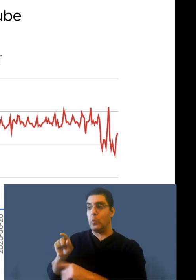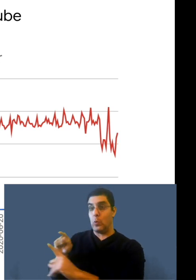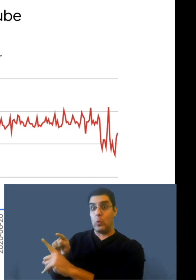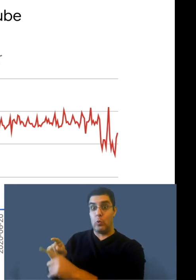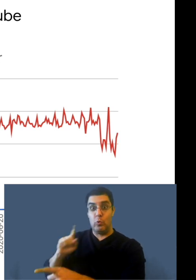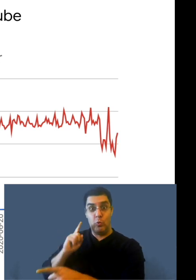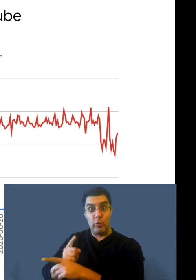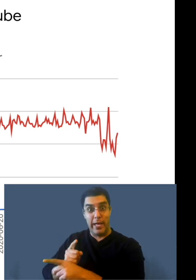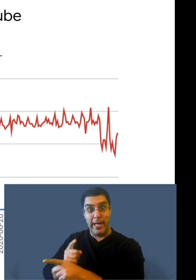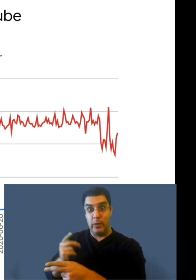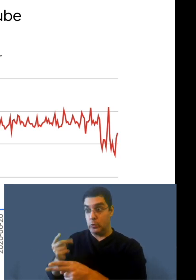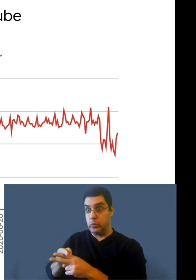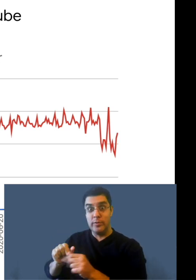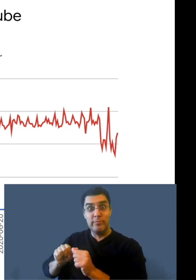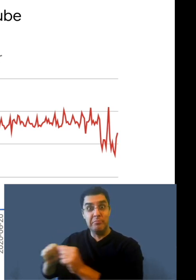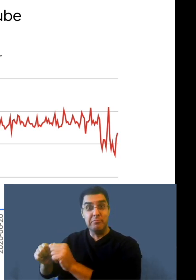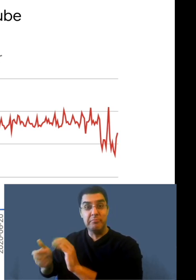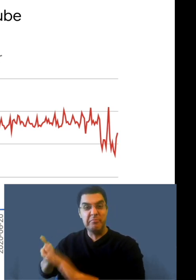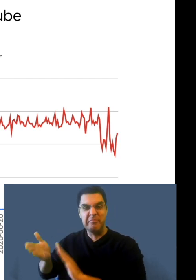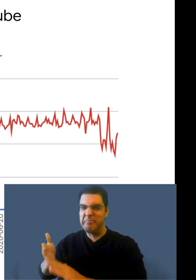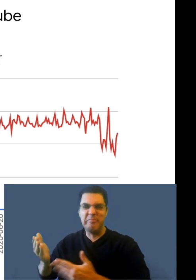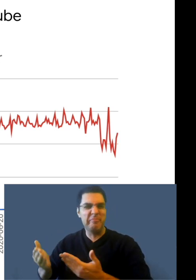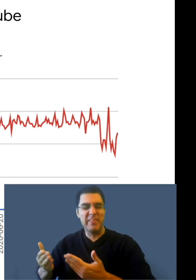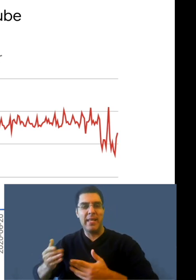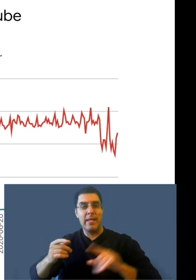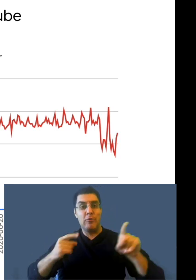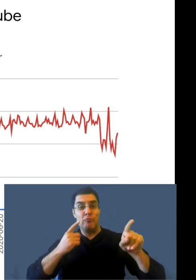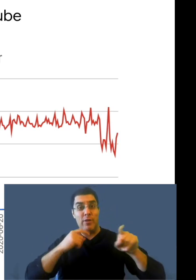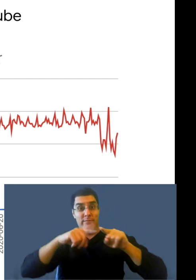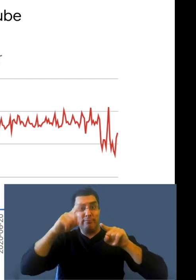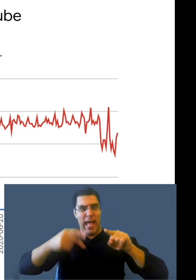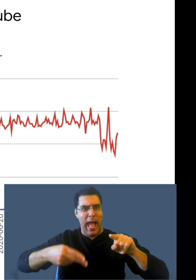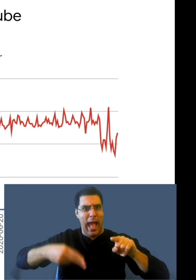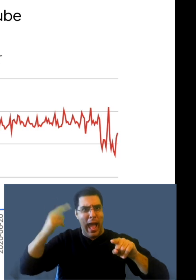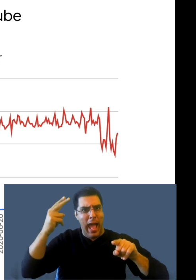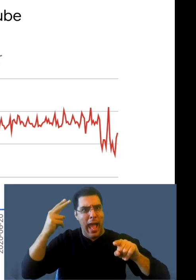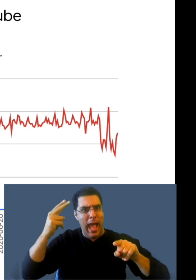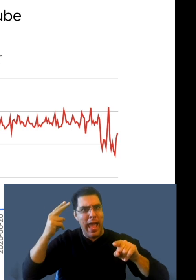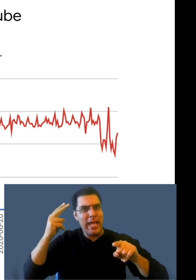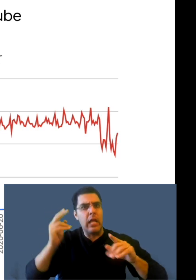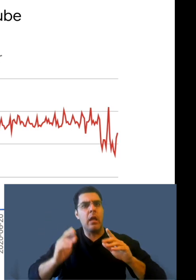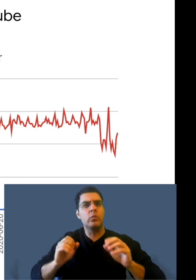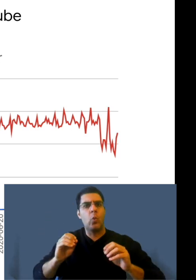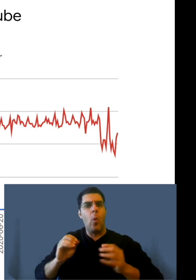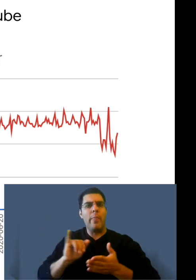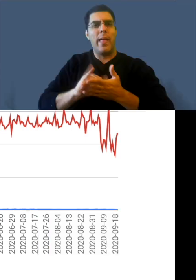It really does not register at all. And the creator counts are tremendous.